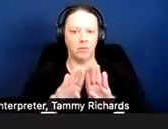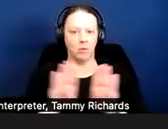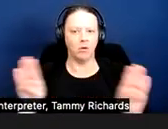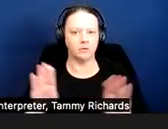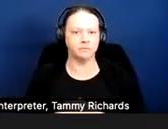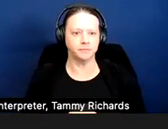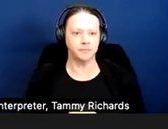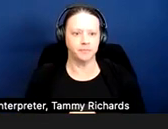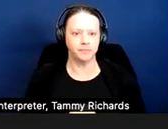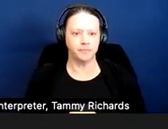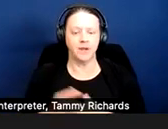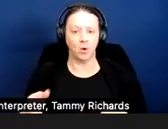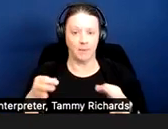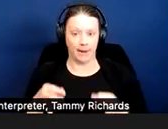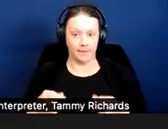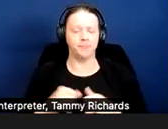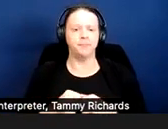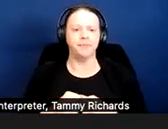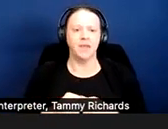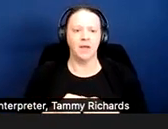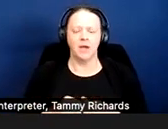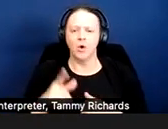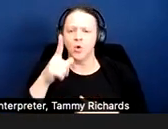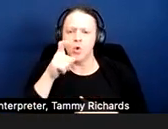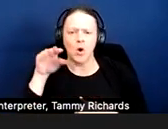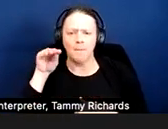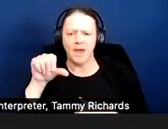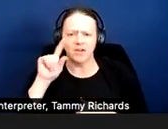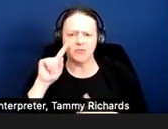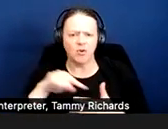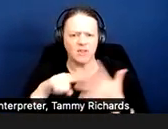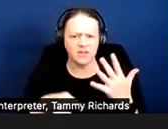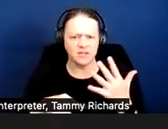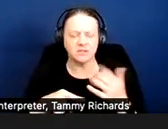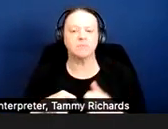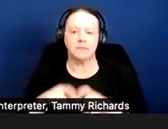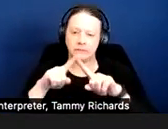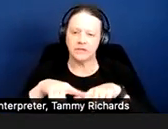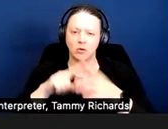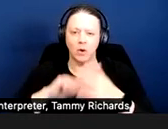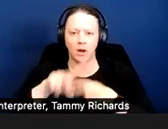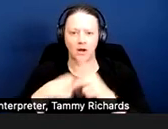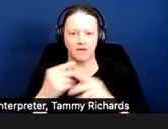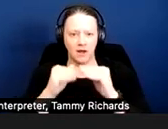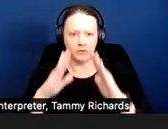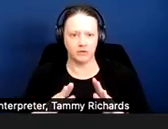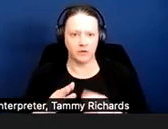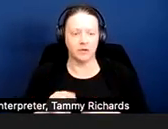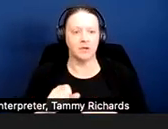Determining who pays really depends on the type of housing. So, if a reasonable accommodation -- or modification is necessary, and, again, we're talking about